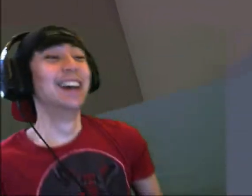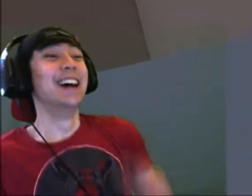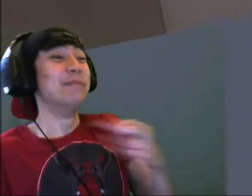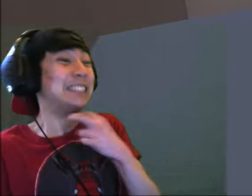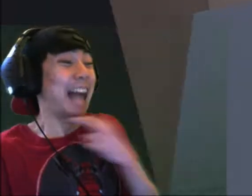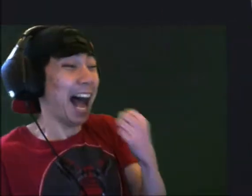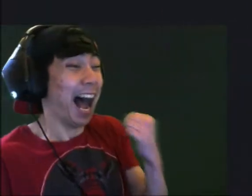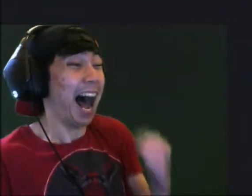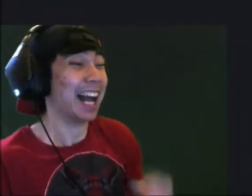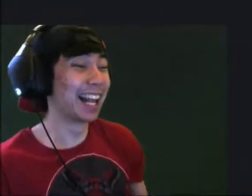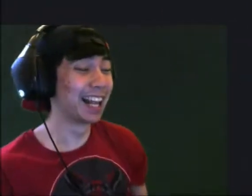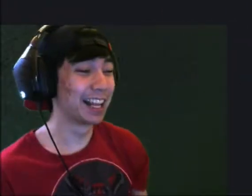I'm stuck!